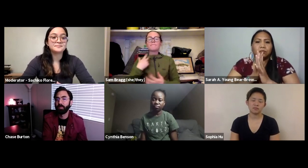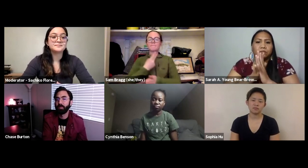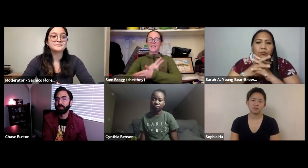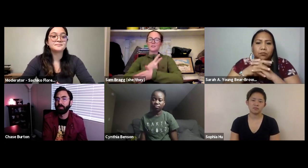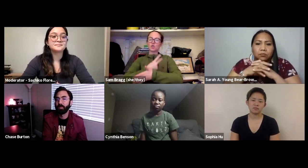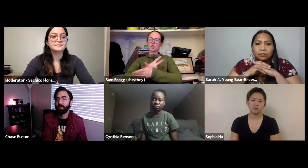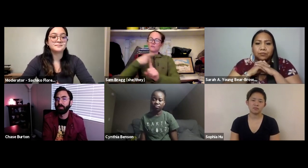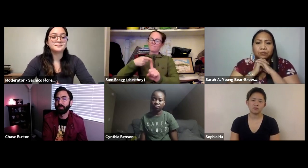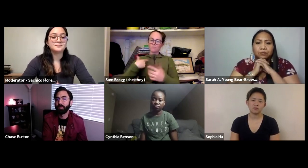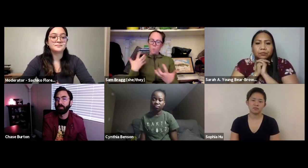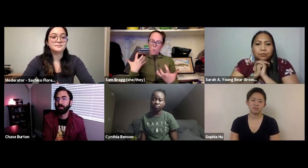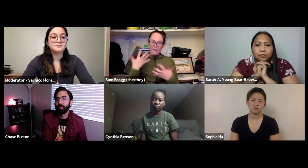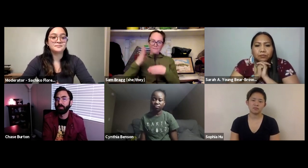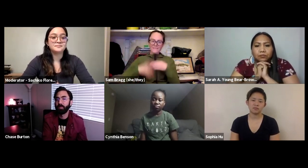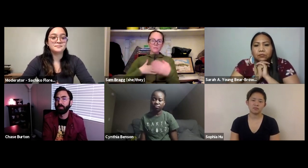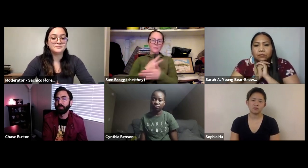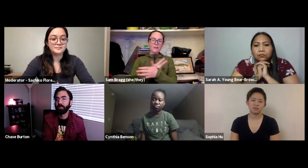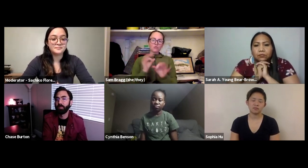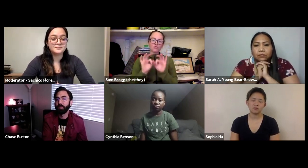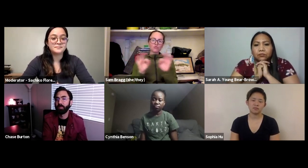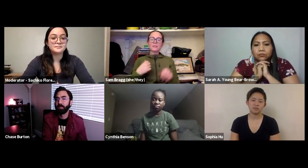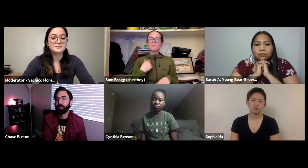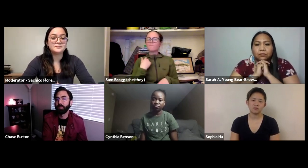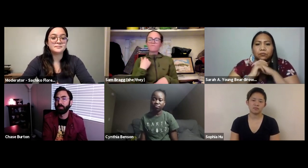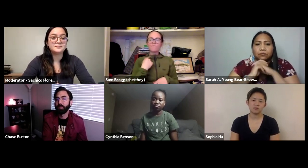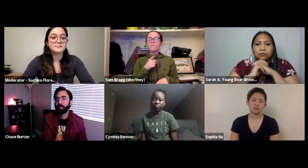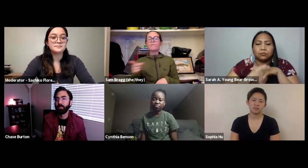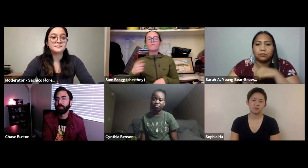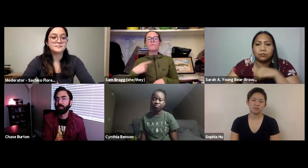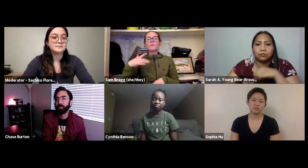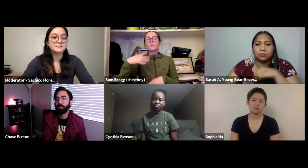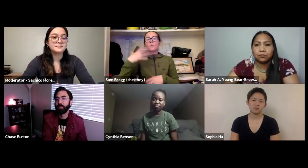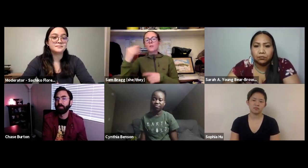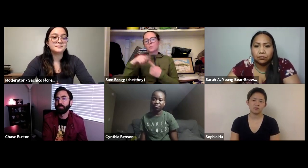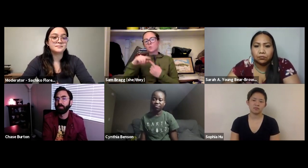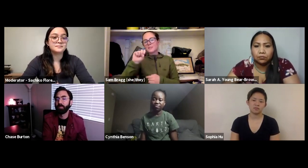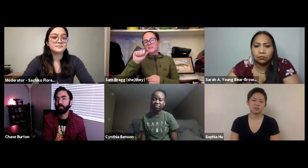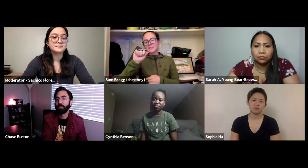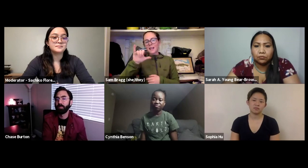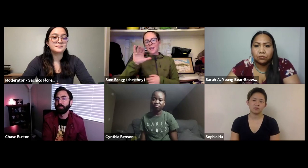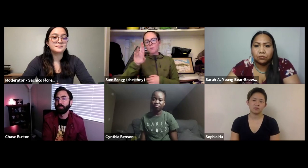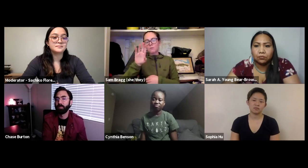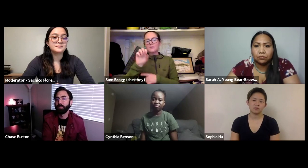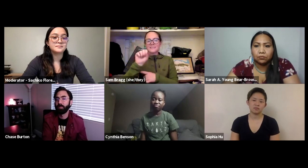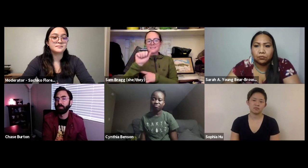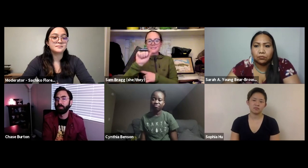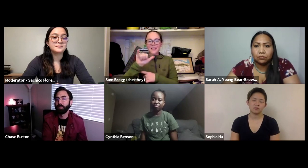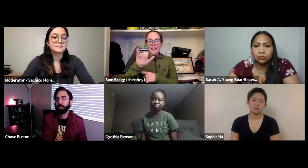throughout the years. I decided for my graduate schooling that I wanted to be involved with